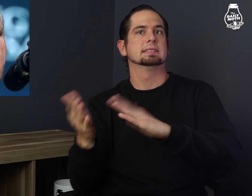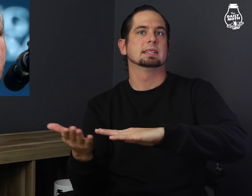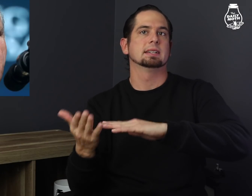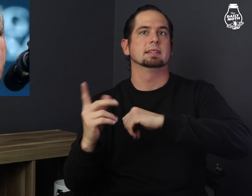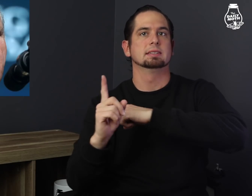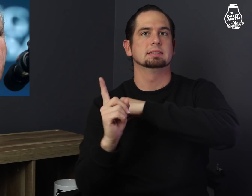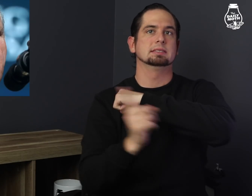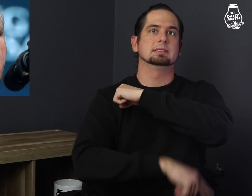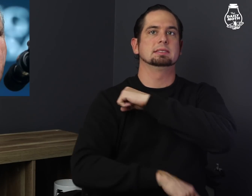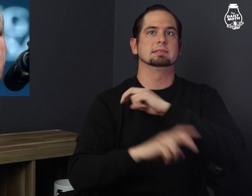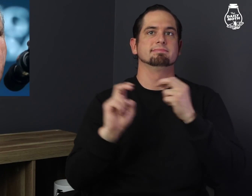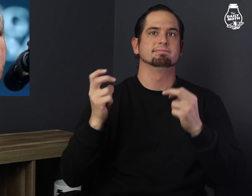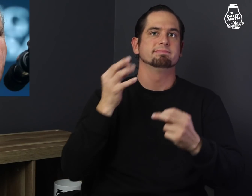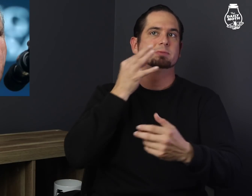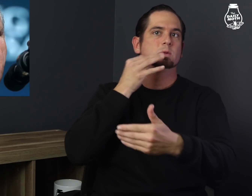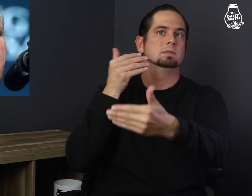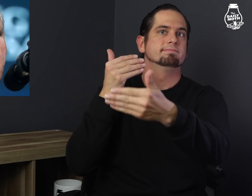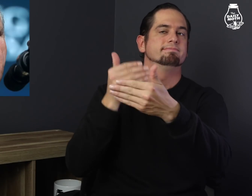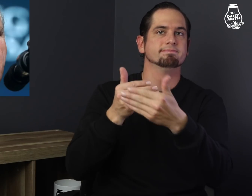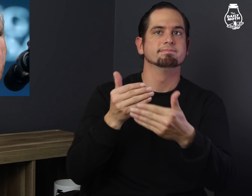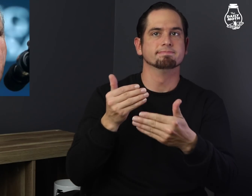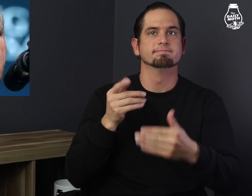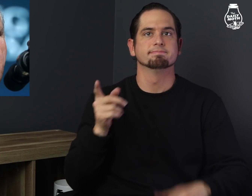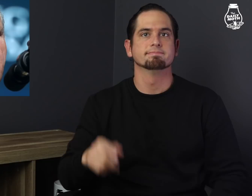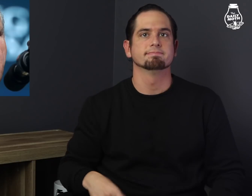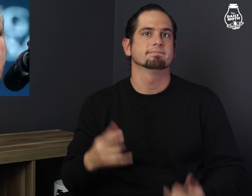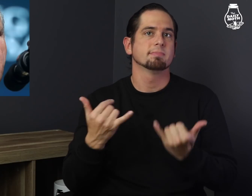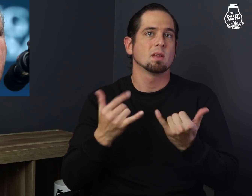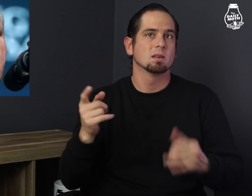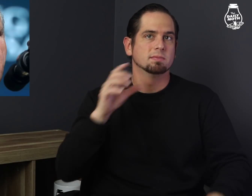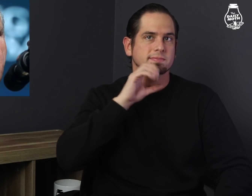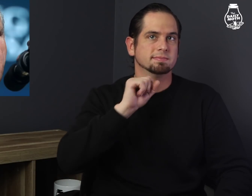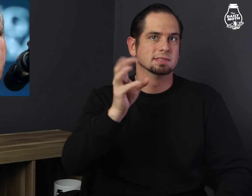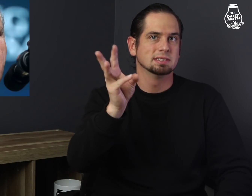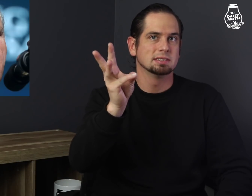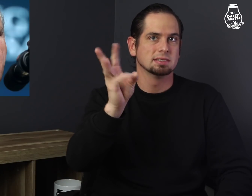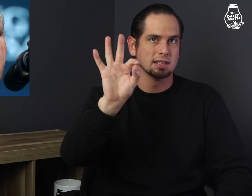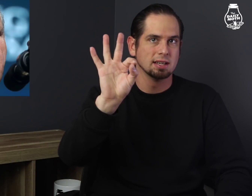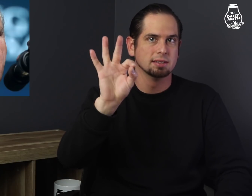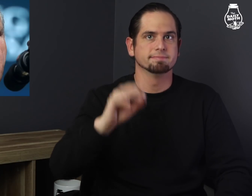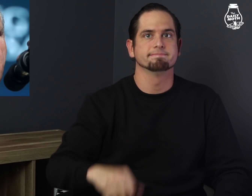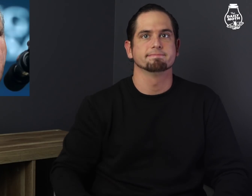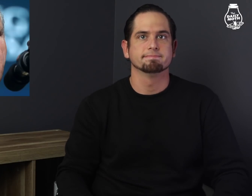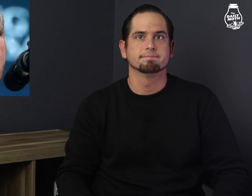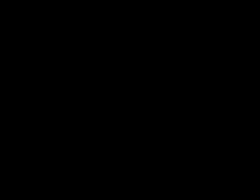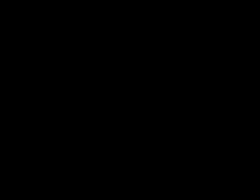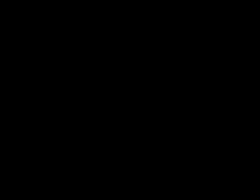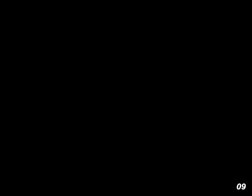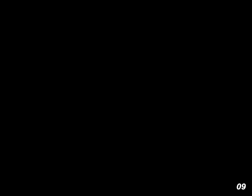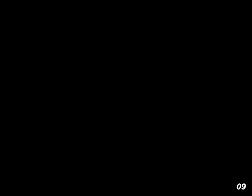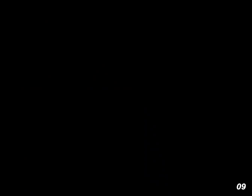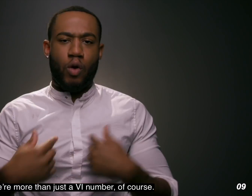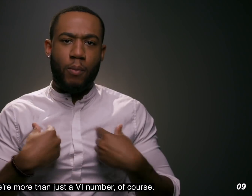a "death sentence." He is 69 years old.